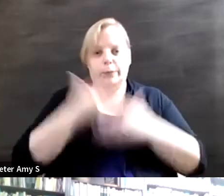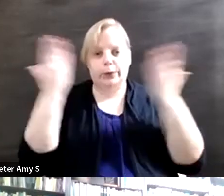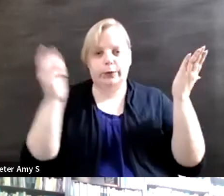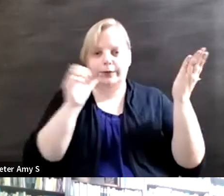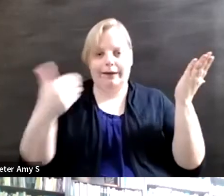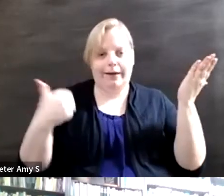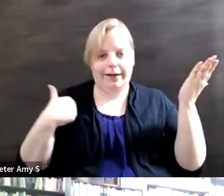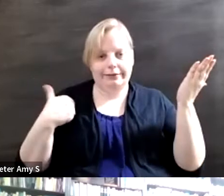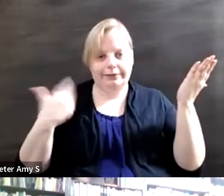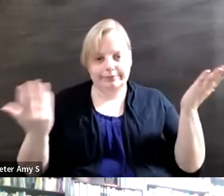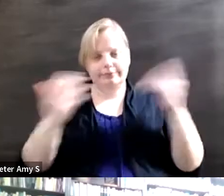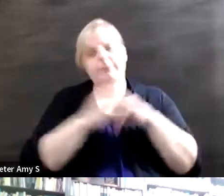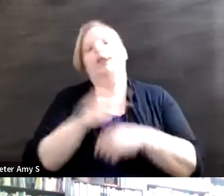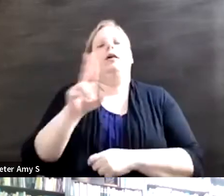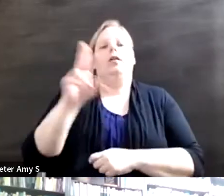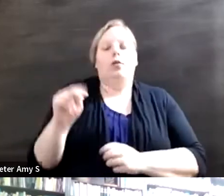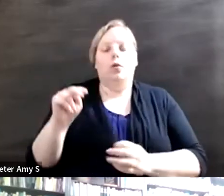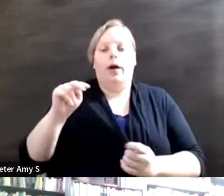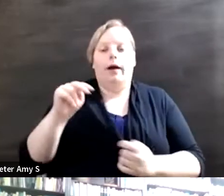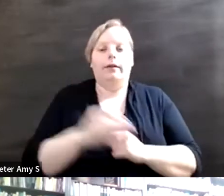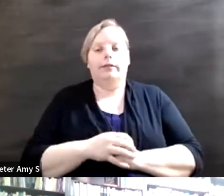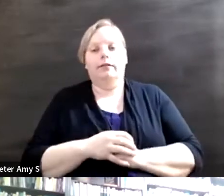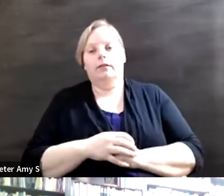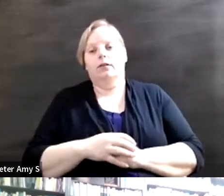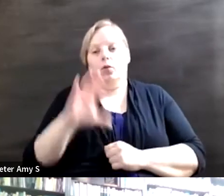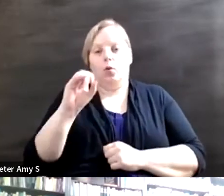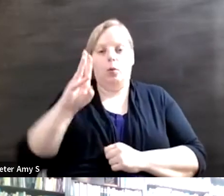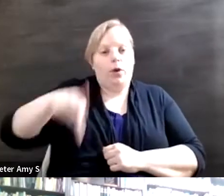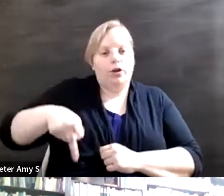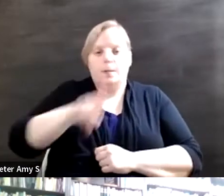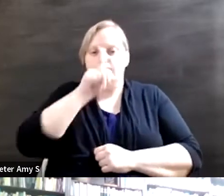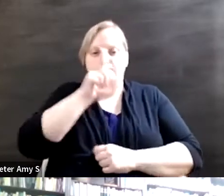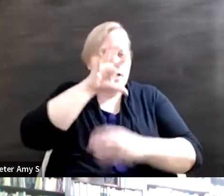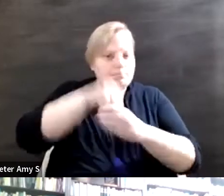UN Global Compact on Corporations does not include disability. The developing business